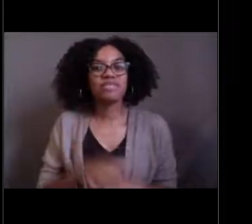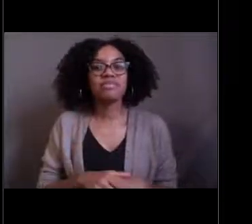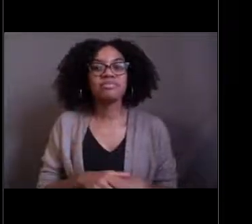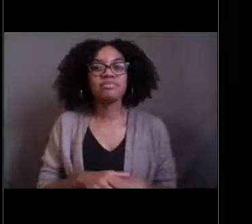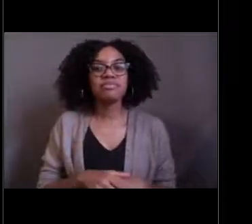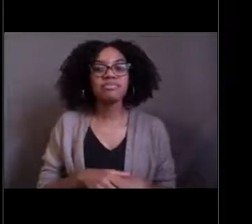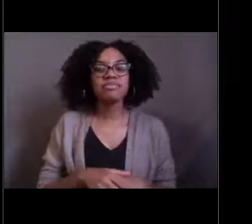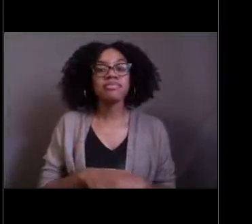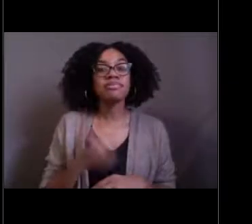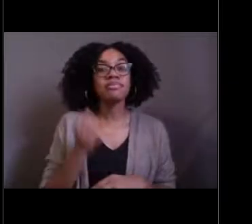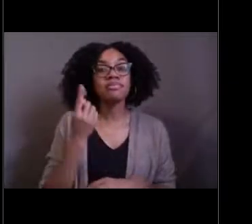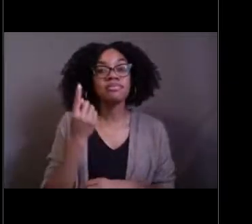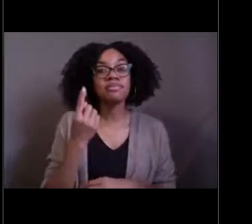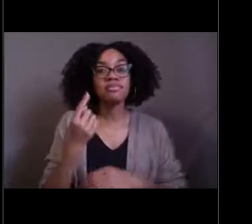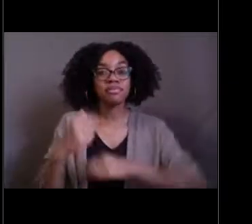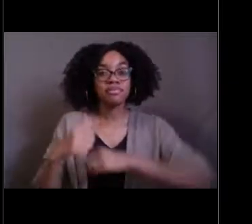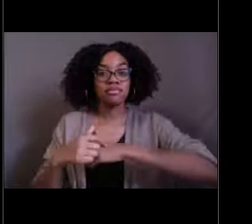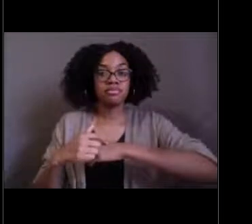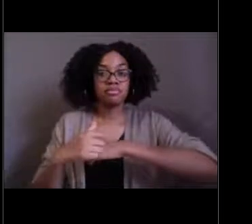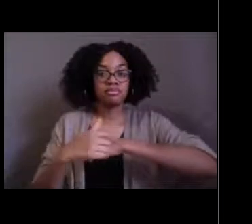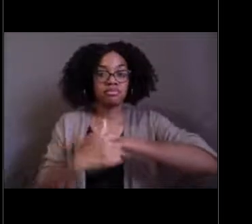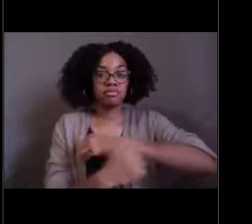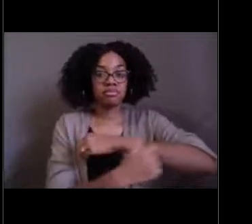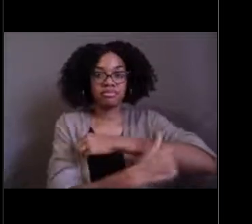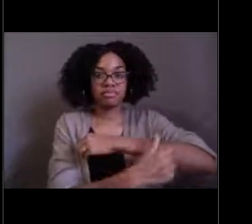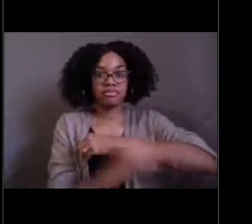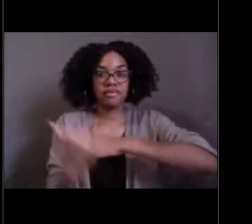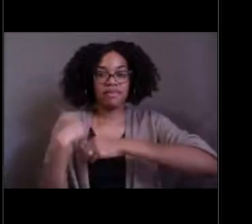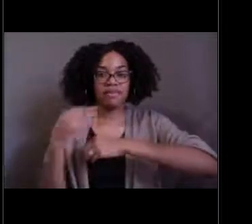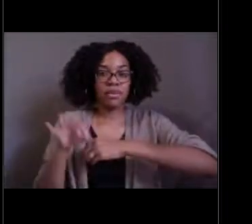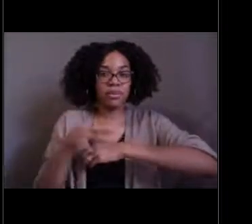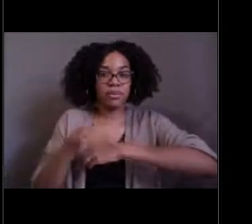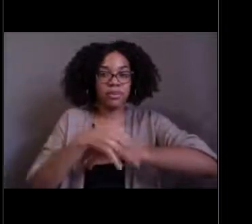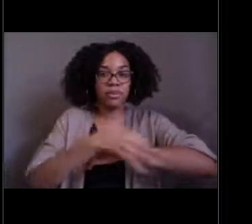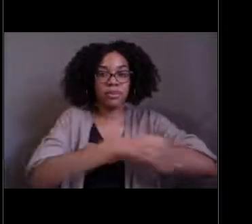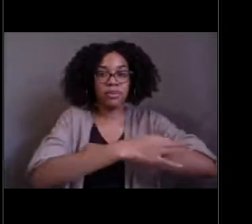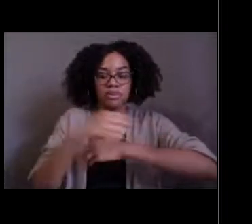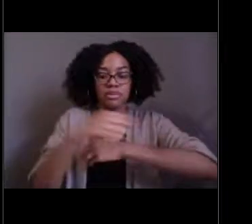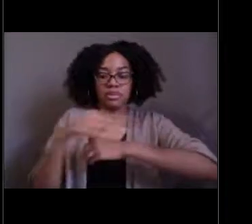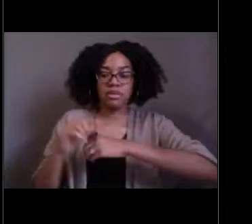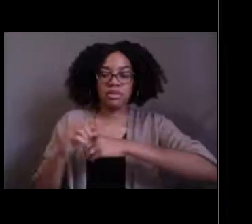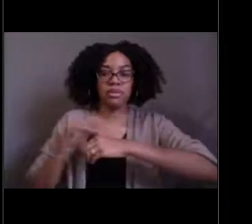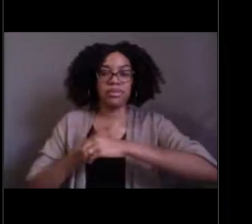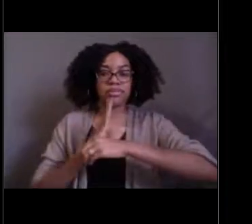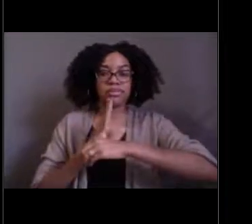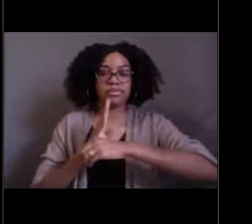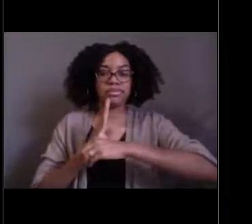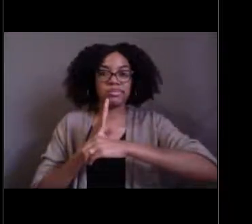usually this really tall dorsal fin, which you saw in both the video and on this animal here